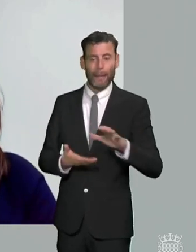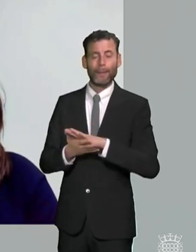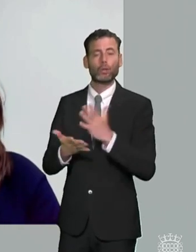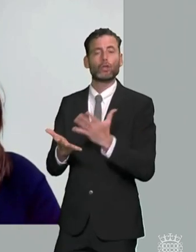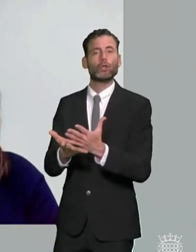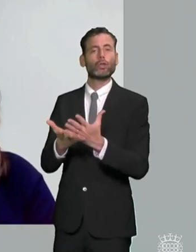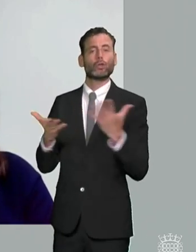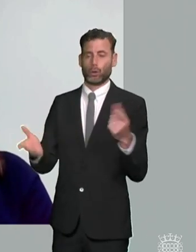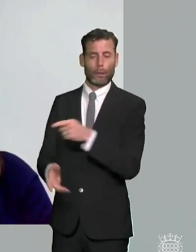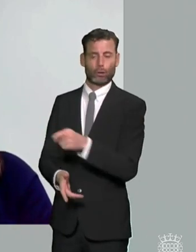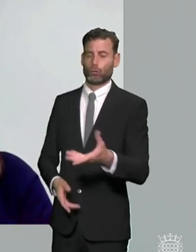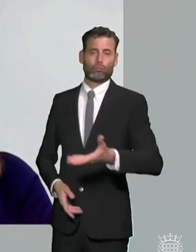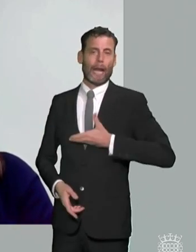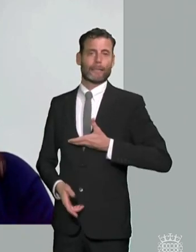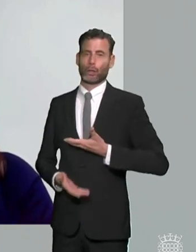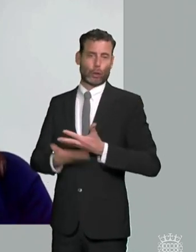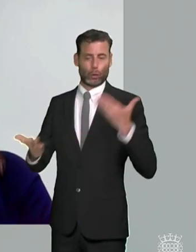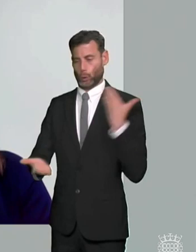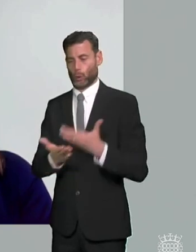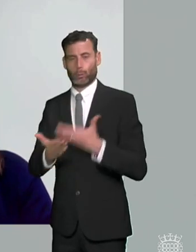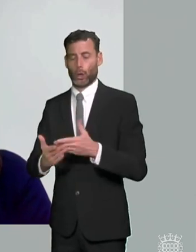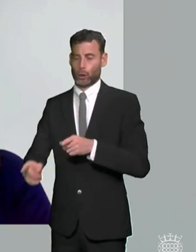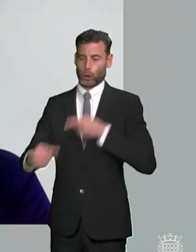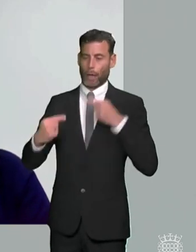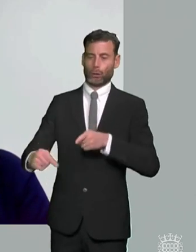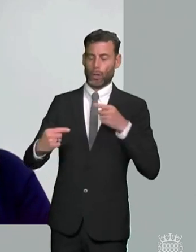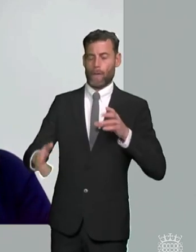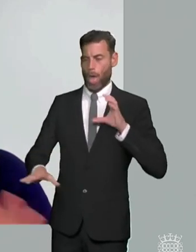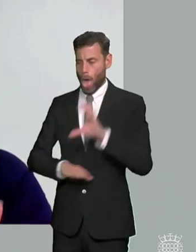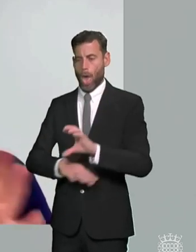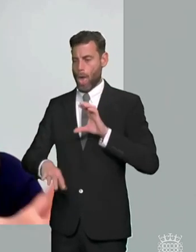you know that that's fundamentally the problem and when you look at these issues you know things like